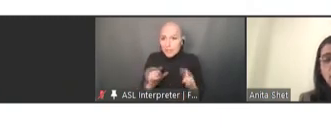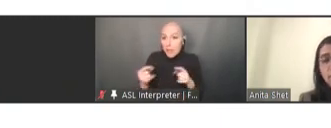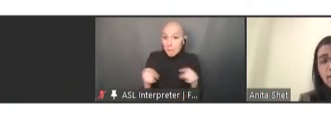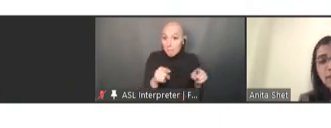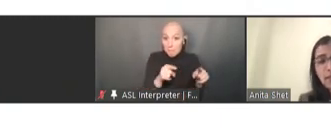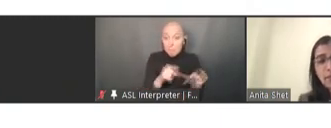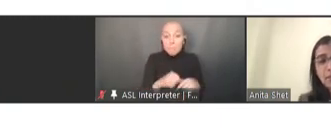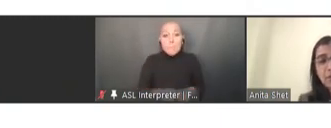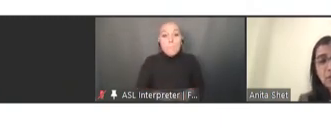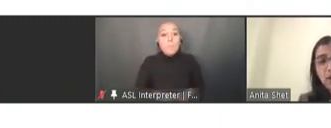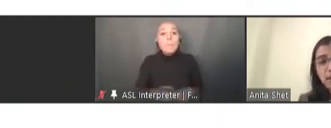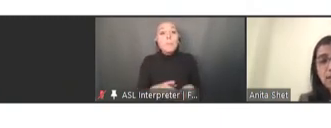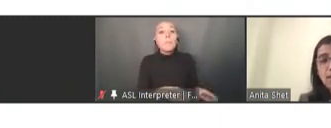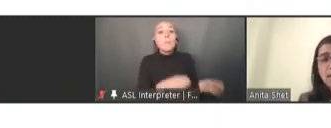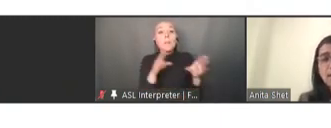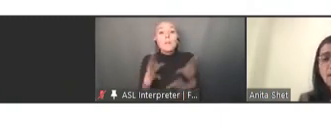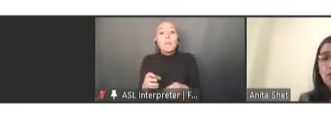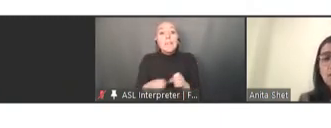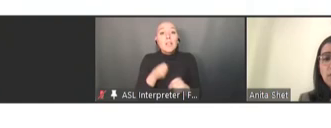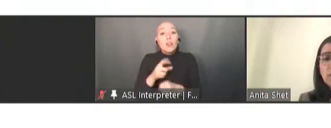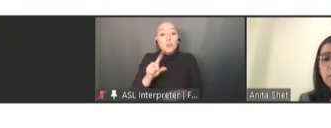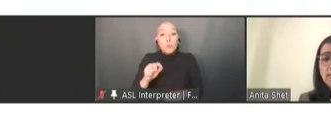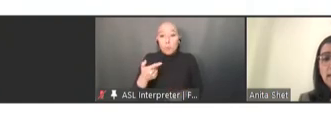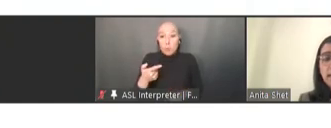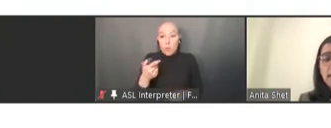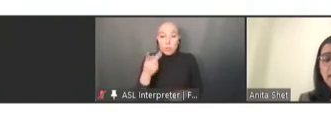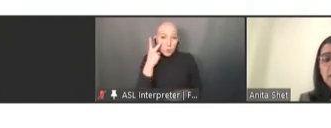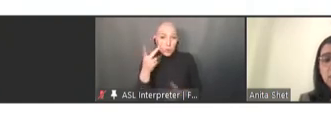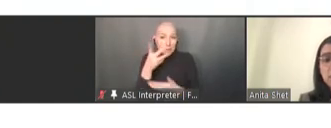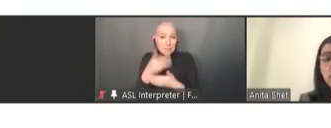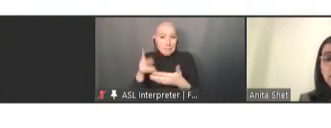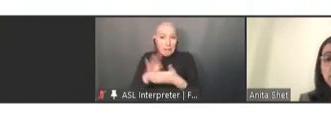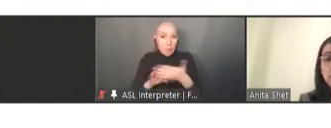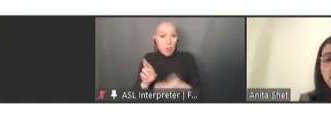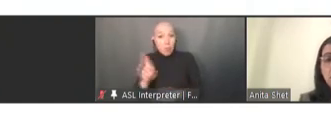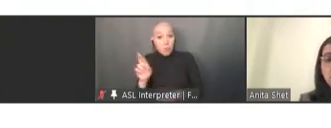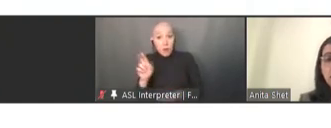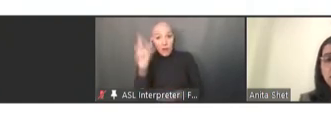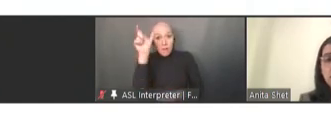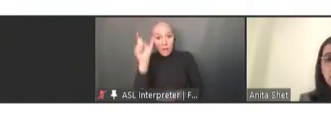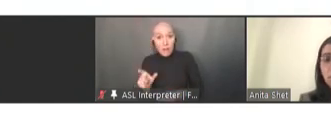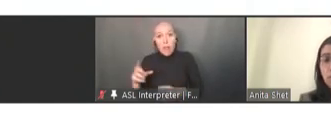the table on the right, that shows the top 10 countries with measles outbreaks reported in